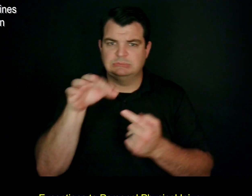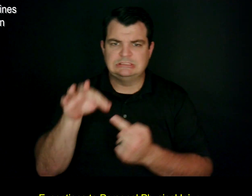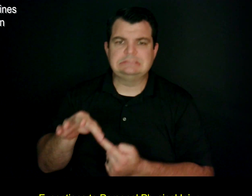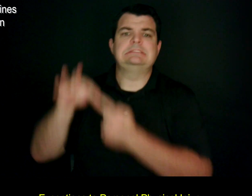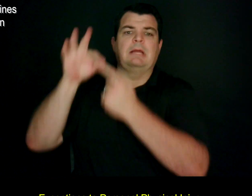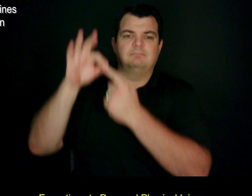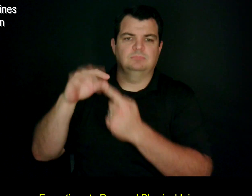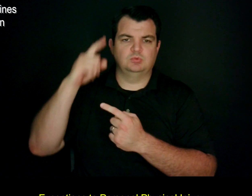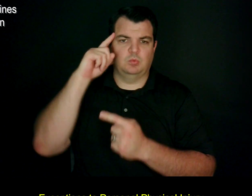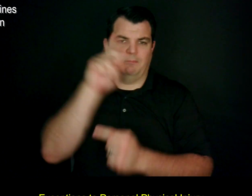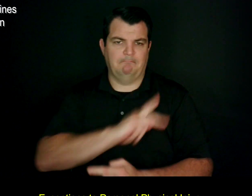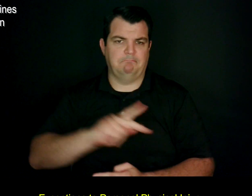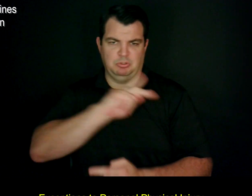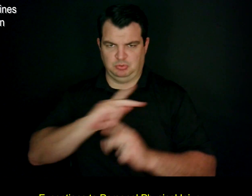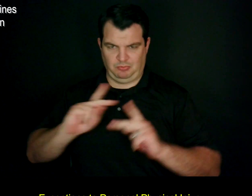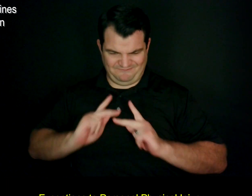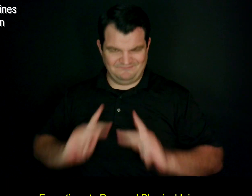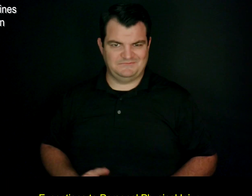Exceptions to Personal Physical Injury.